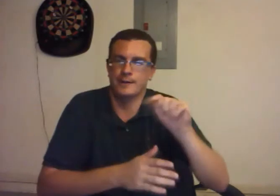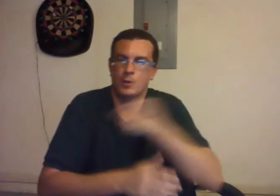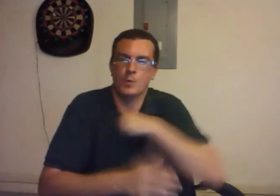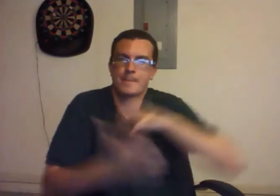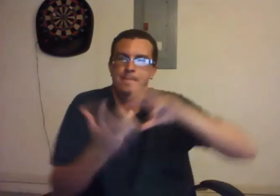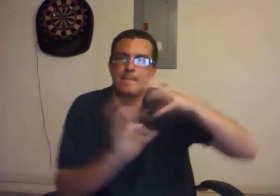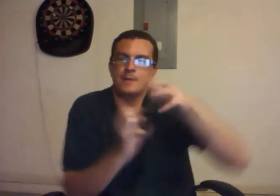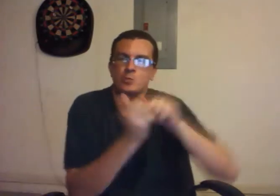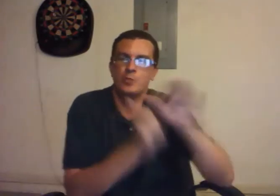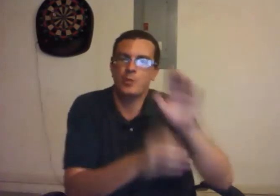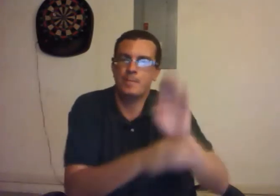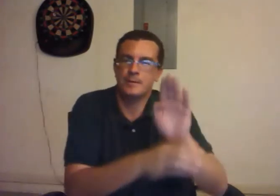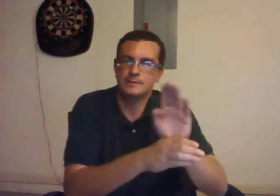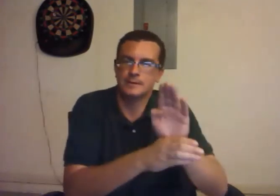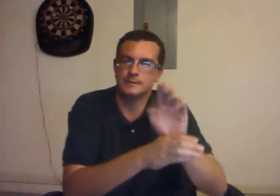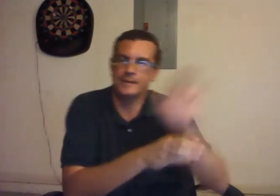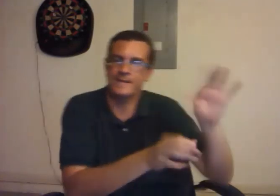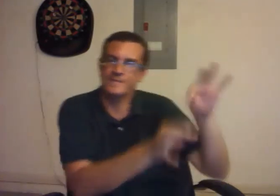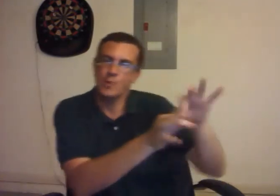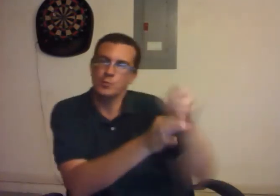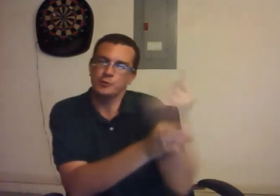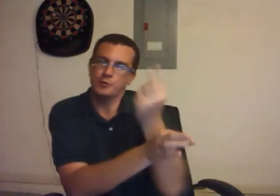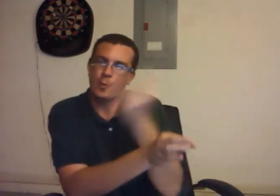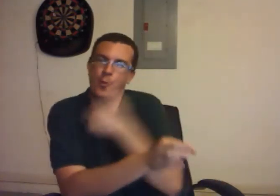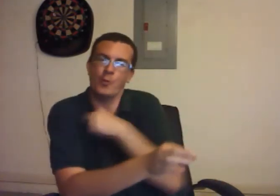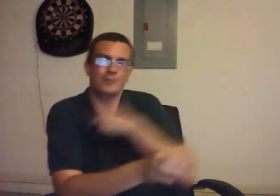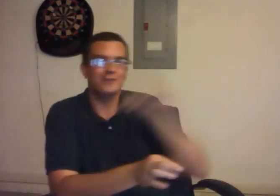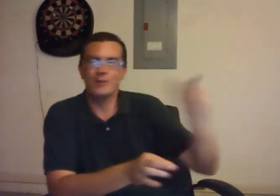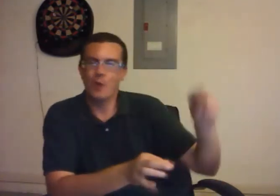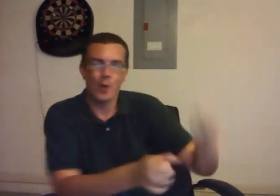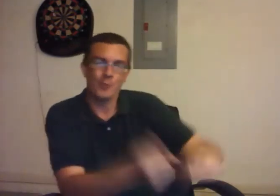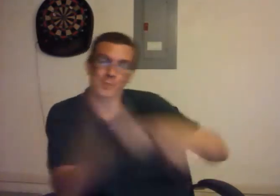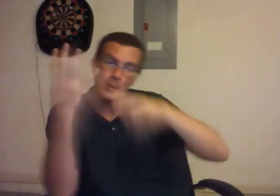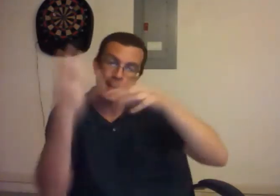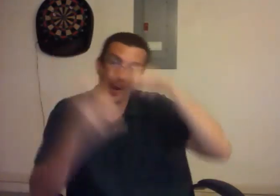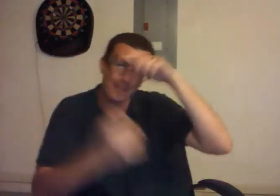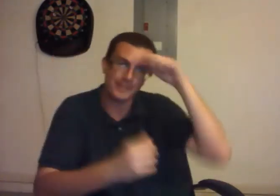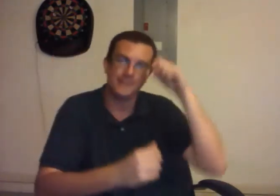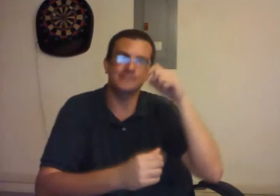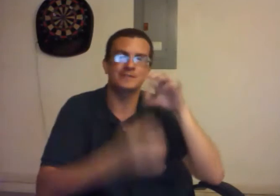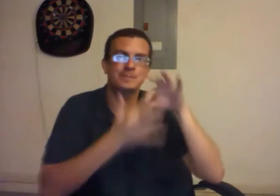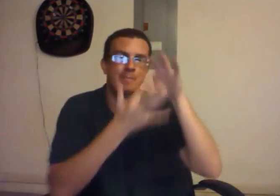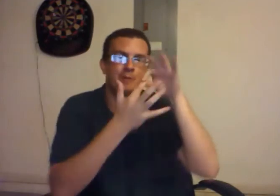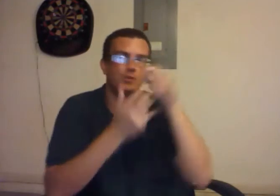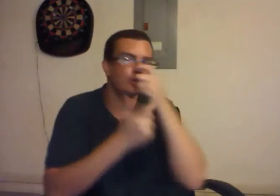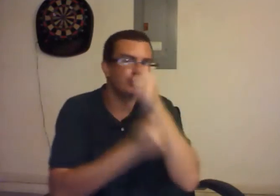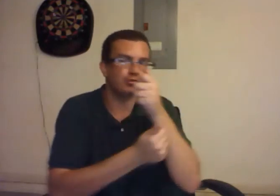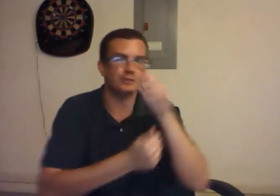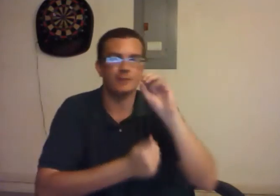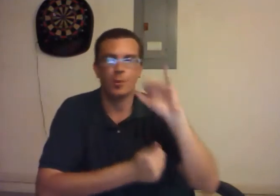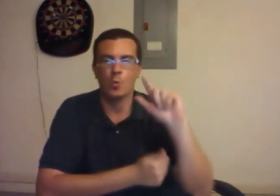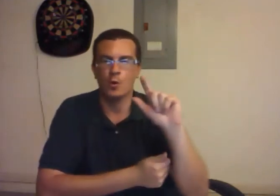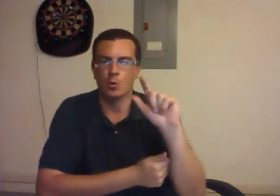We messed with their business. They voted someone in. We said "no" and overthrew their elections, basically because of the special interests of Oil.